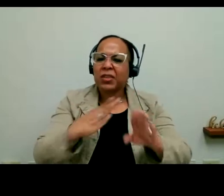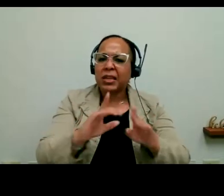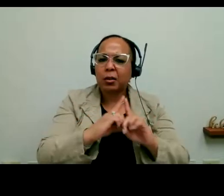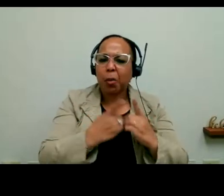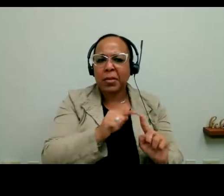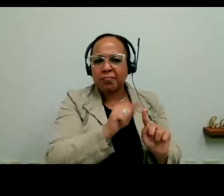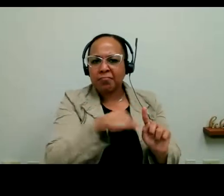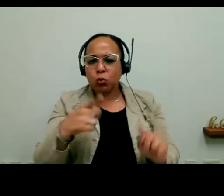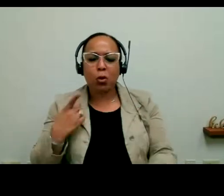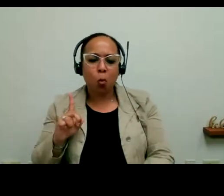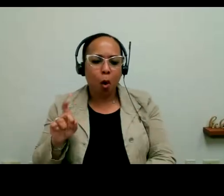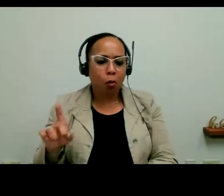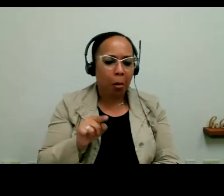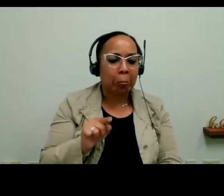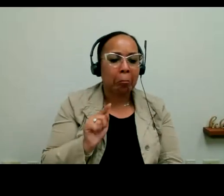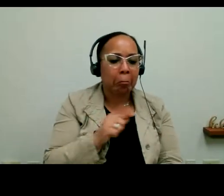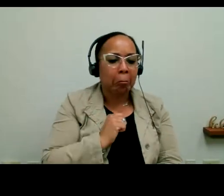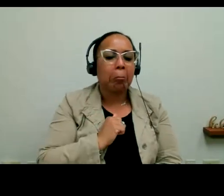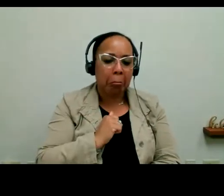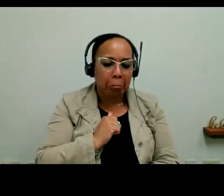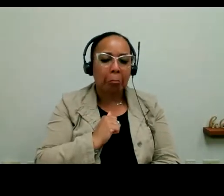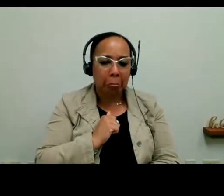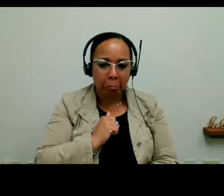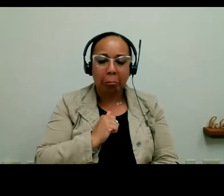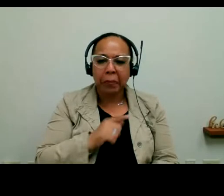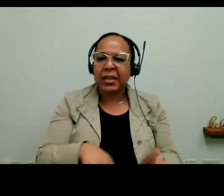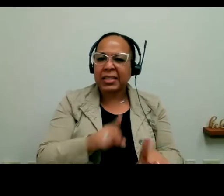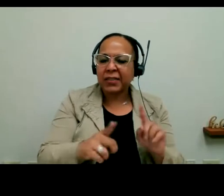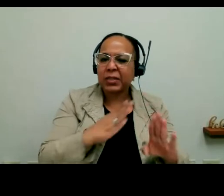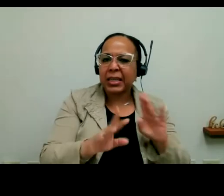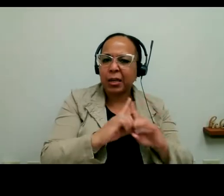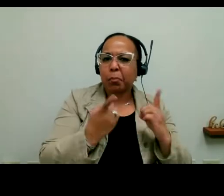all the services and all the different city departments. And check it out.